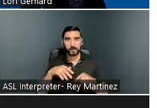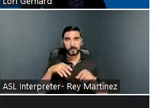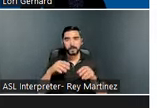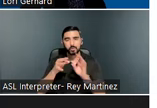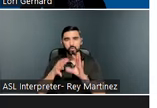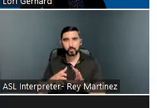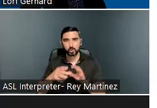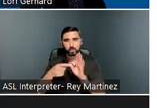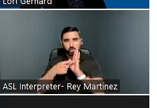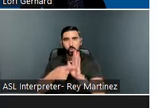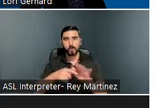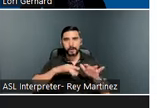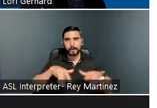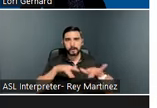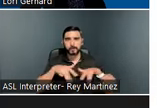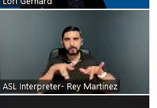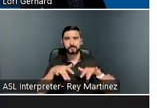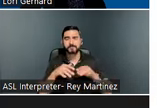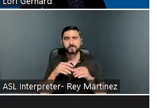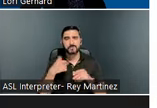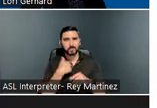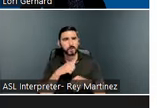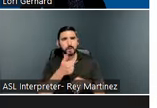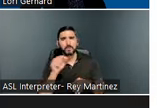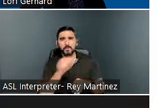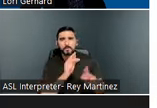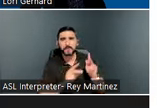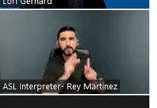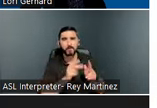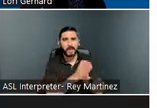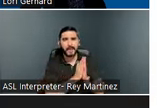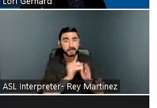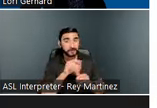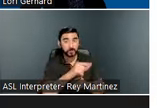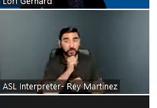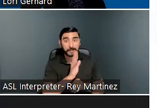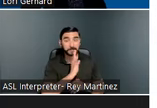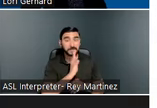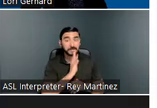presenters and panelists to limit use of their own camera visibility only to when they are speaking.